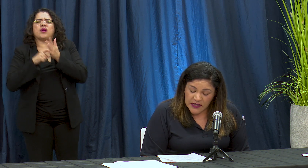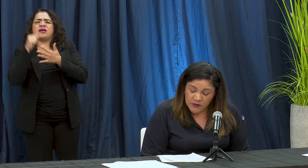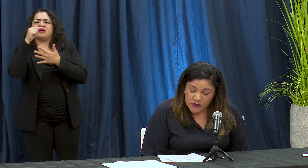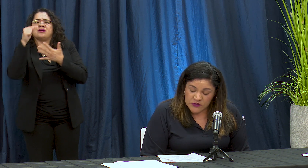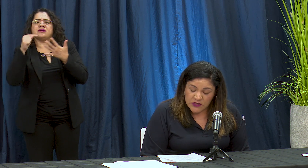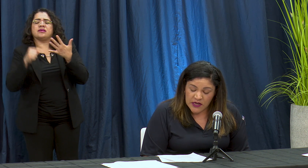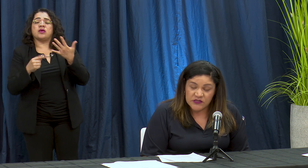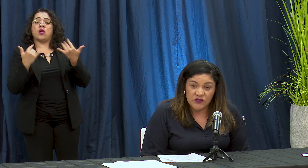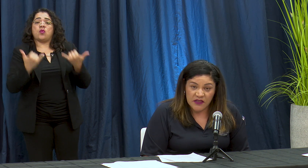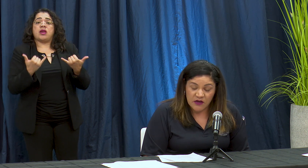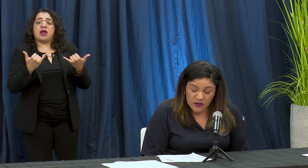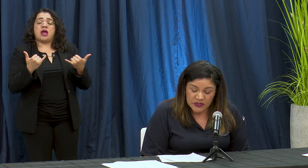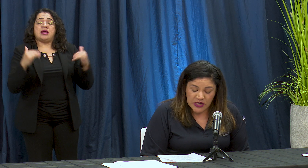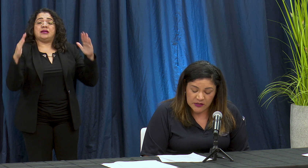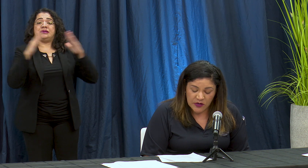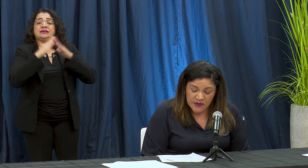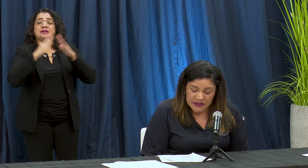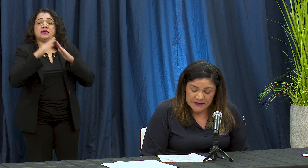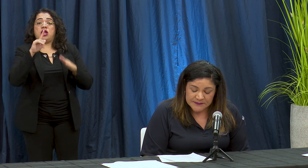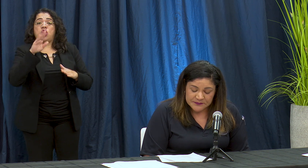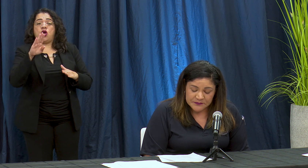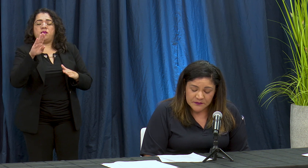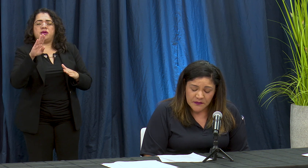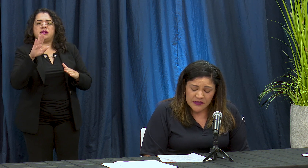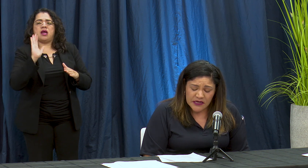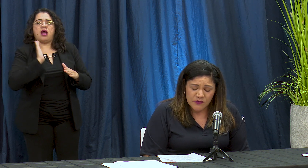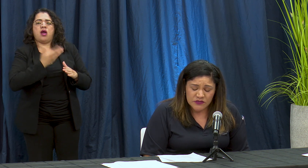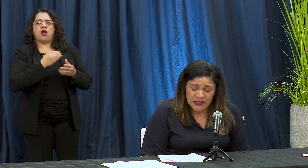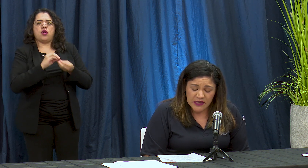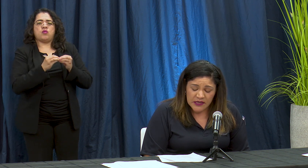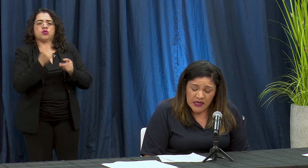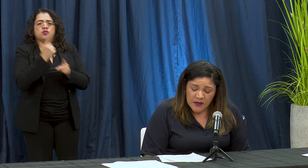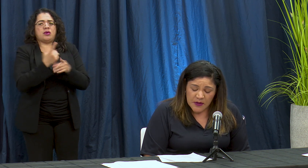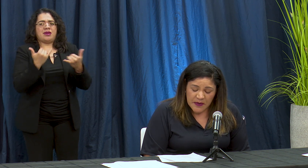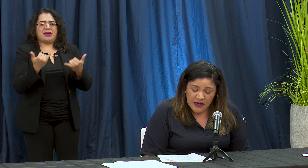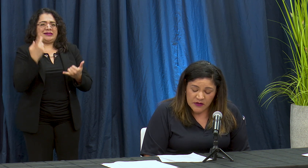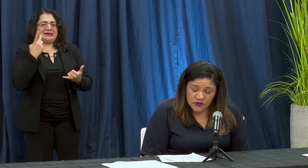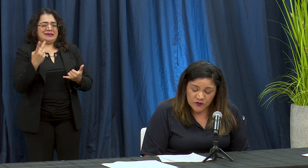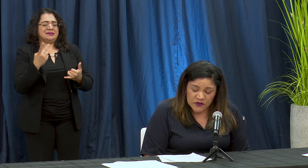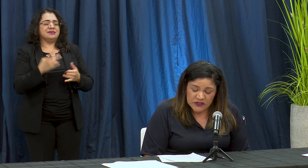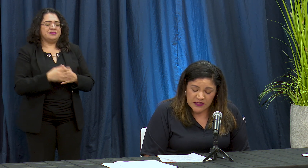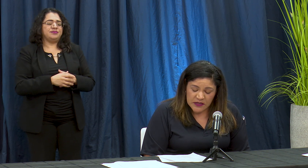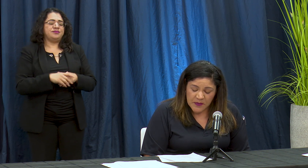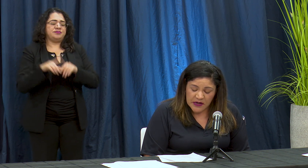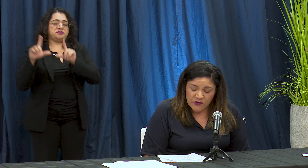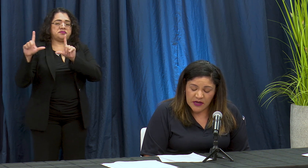Mo's la ciudad de long beach actualmente tenemos que preparado suficiente para la